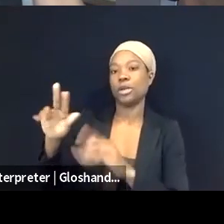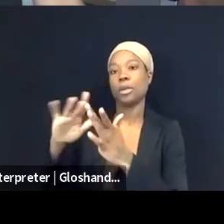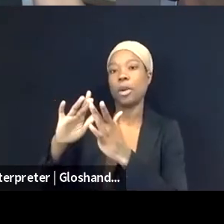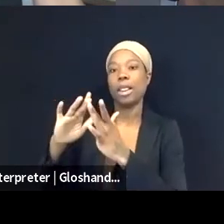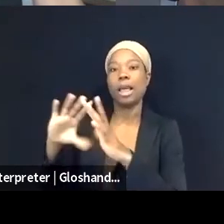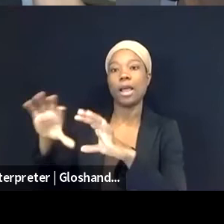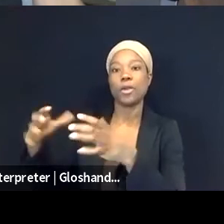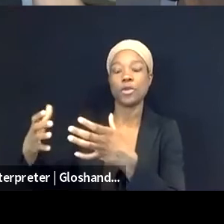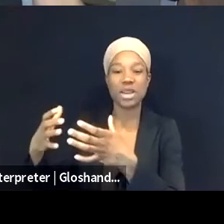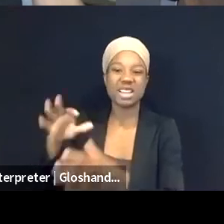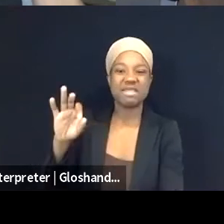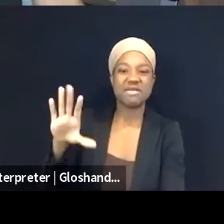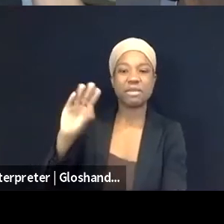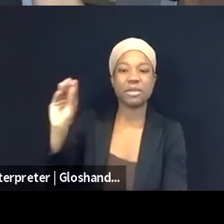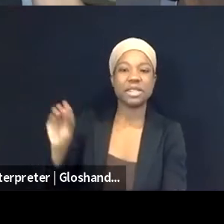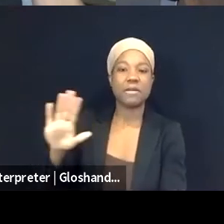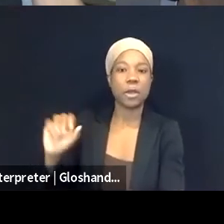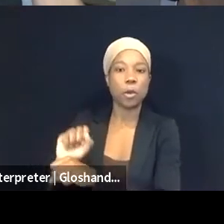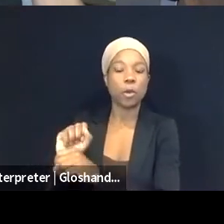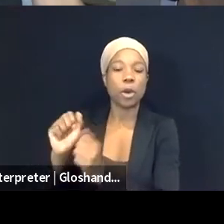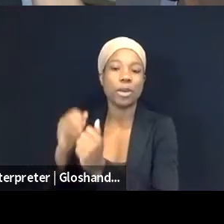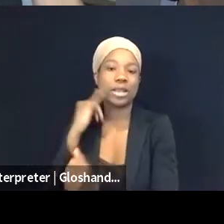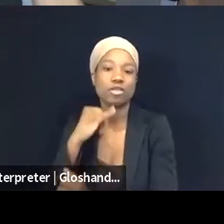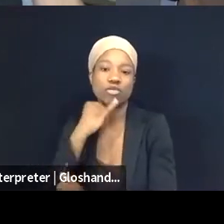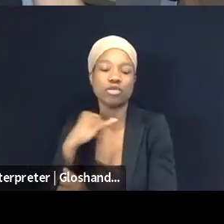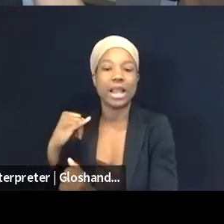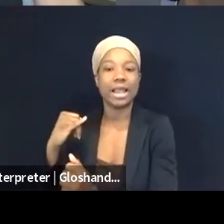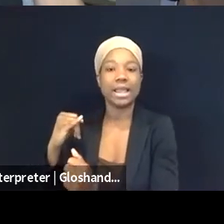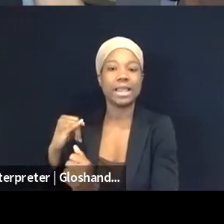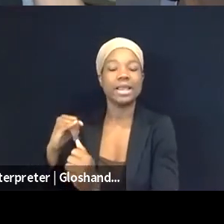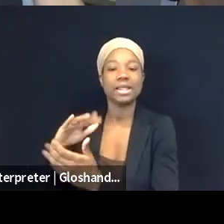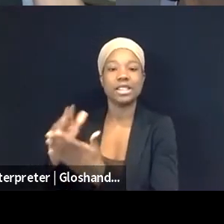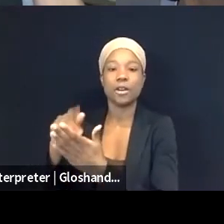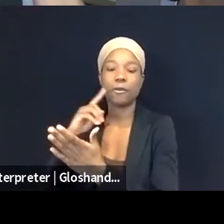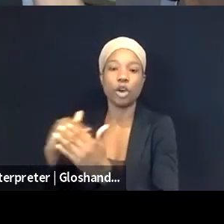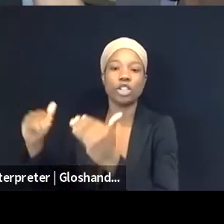is to track and to monitor Palestinian content and to try to take it down as much as possible.